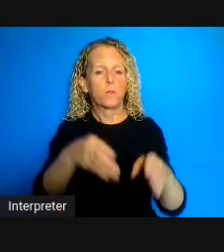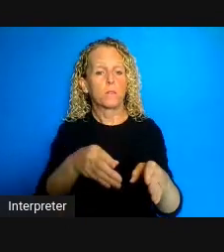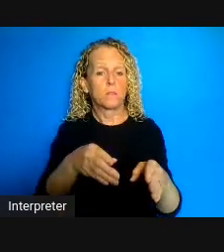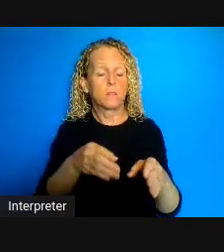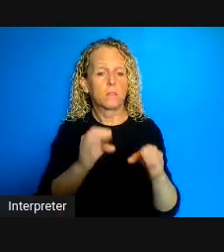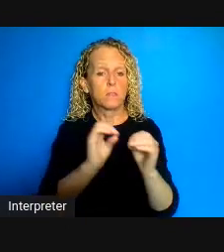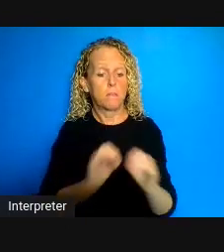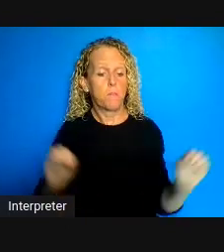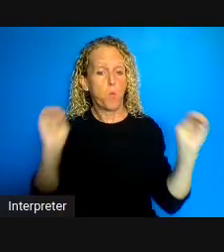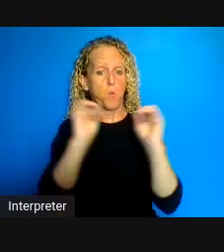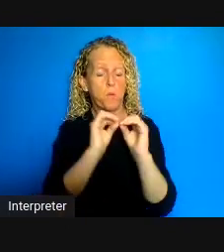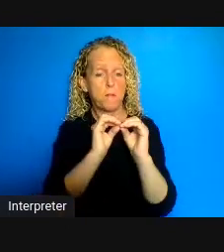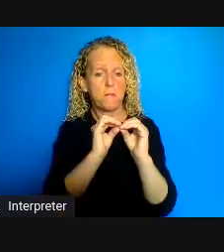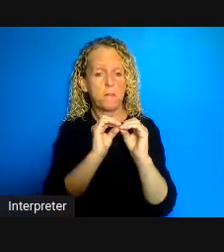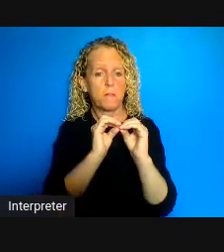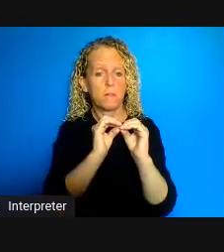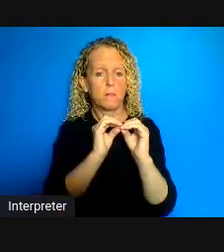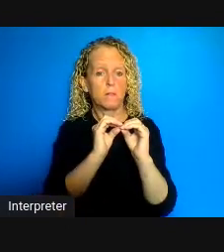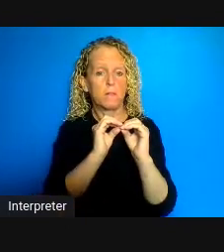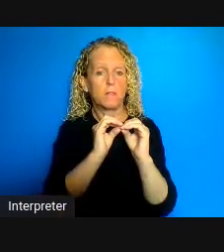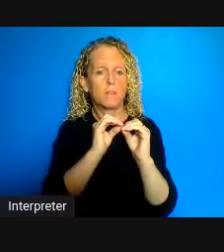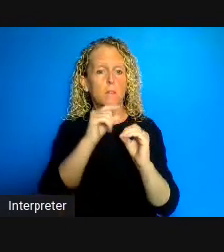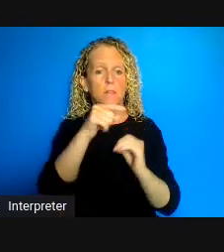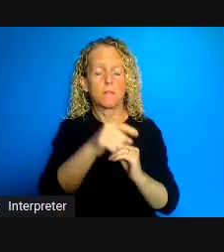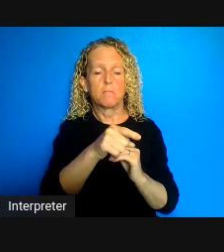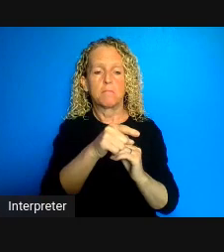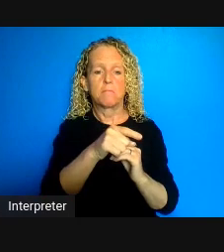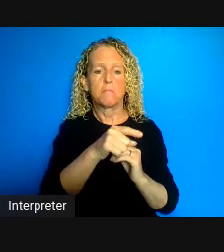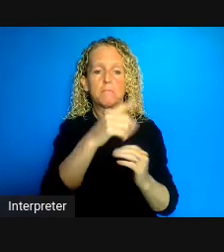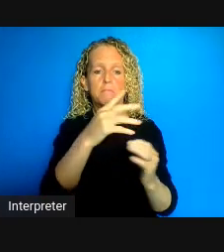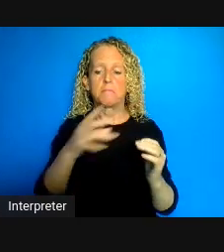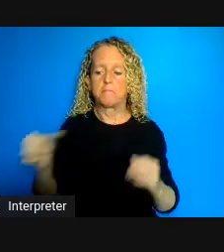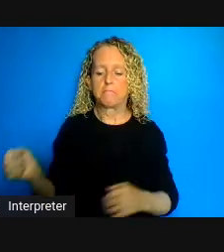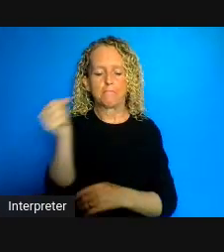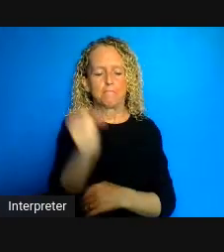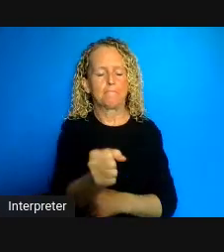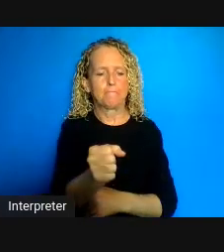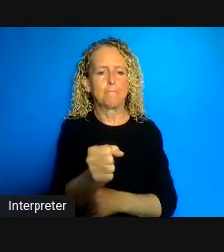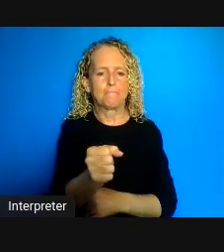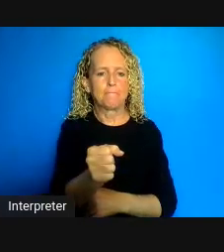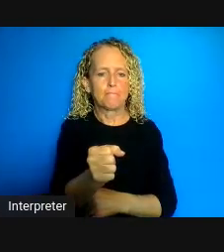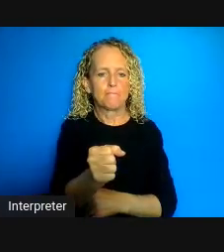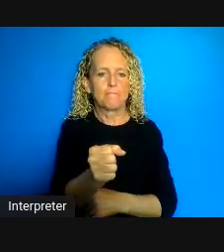phenomenon of institutionalization so the culture of confinement and control